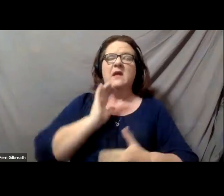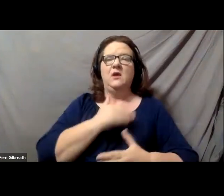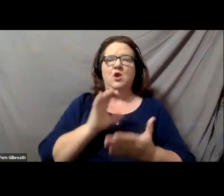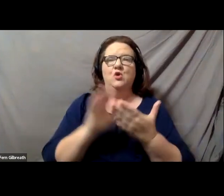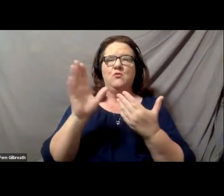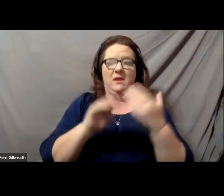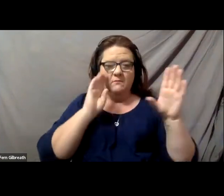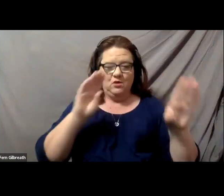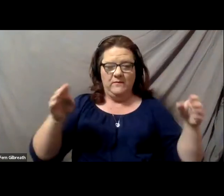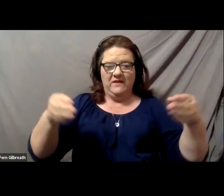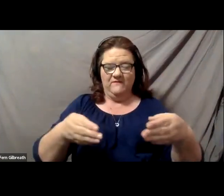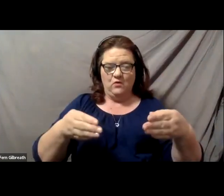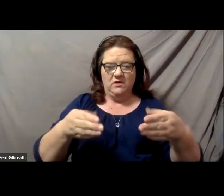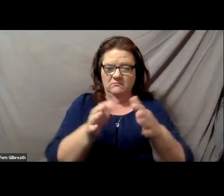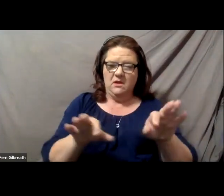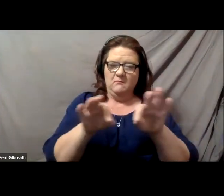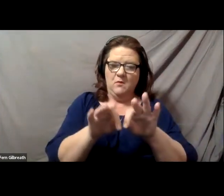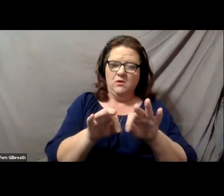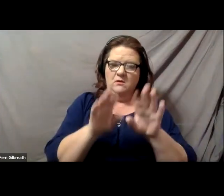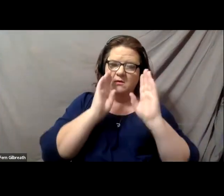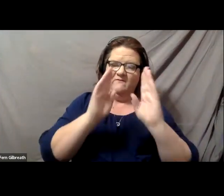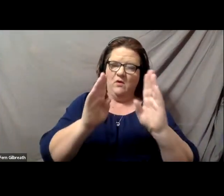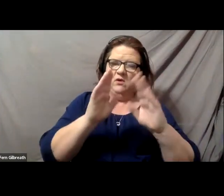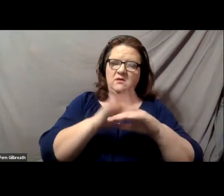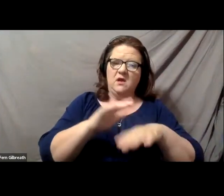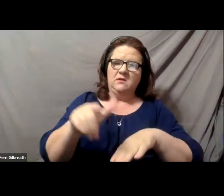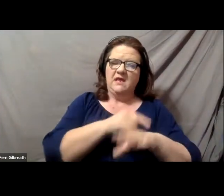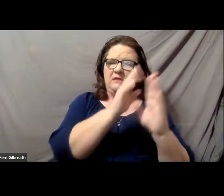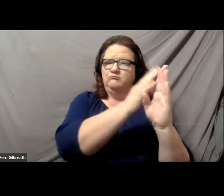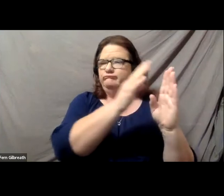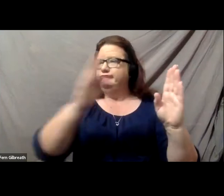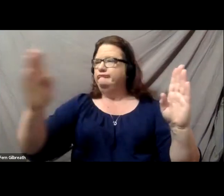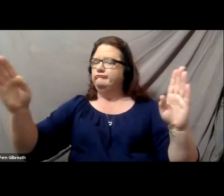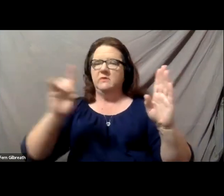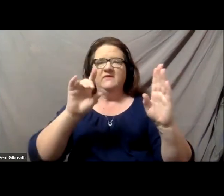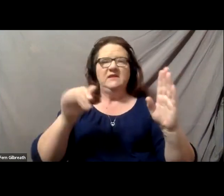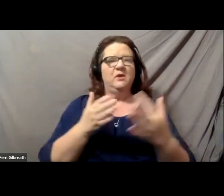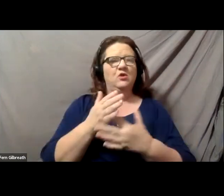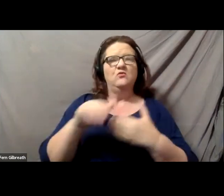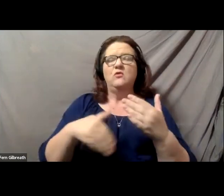to address the lifespan perspective on disability across the human experience of health and illness.